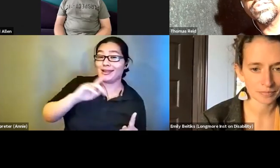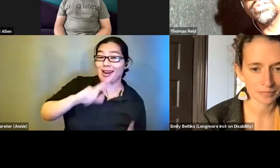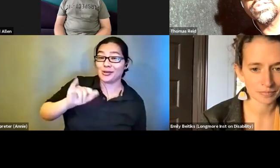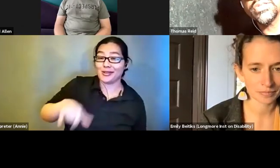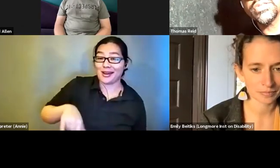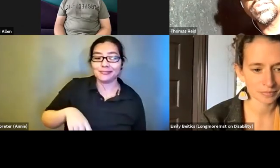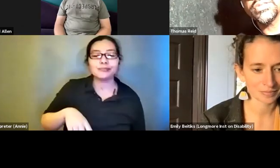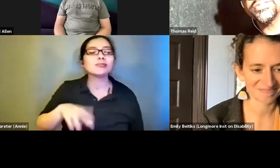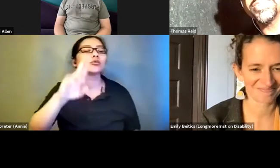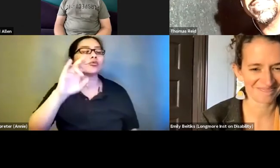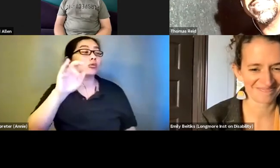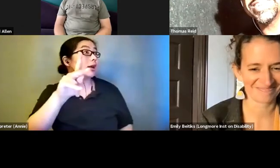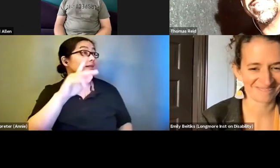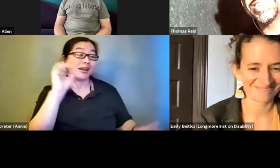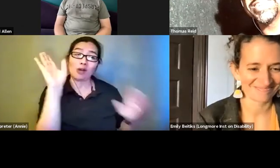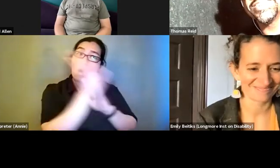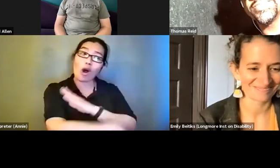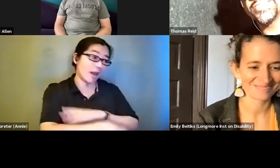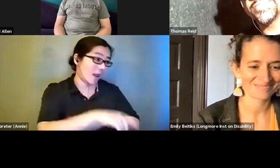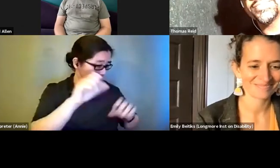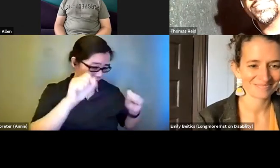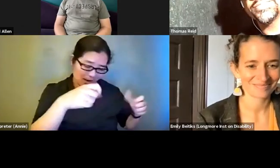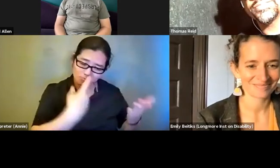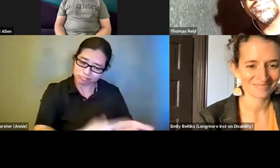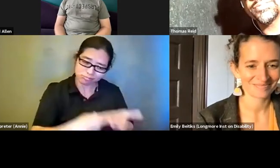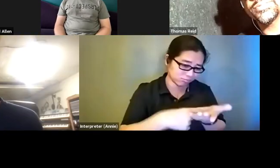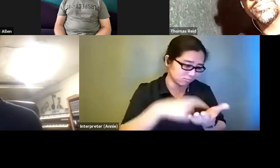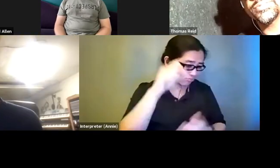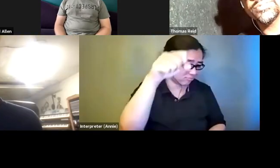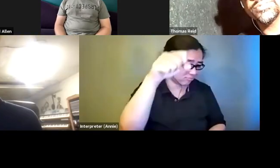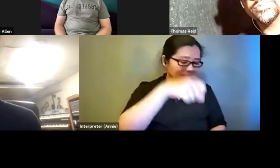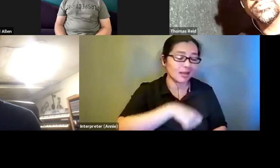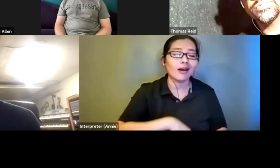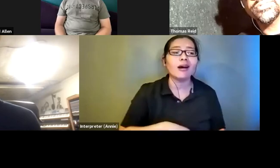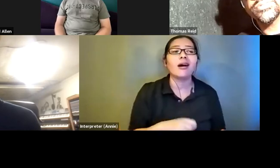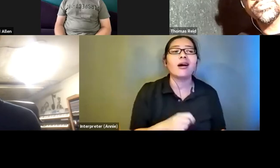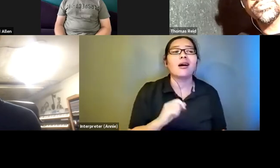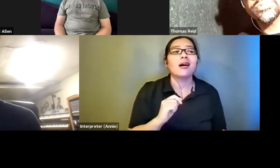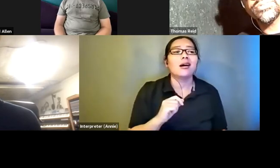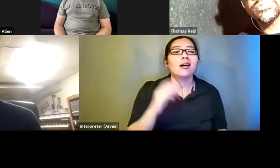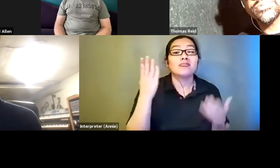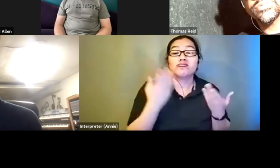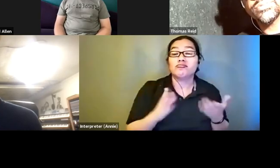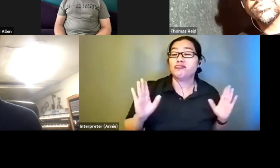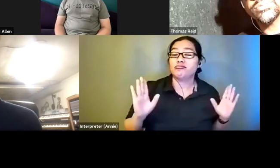day long. Yes, sir. In general, the feedback from